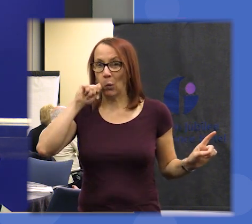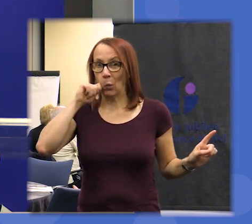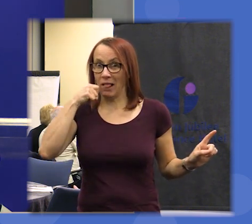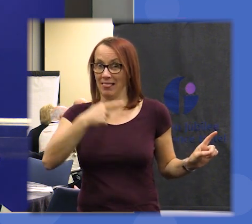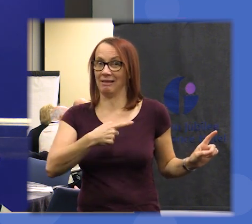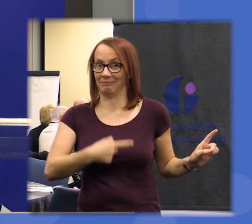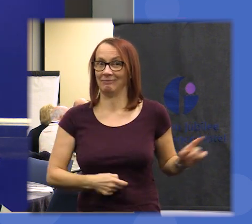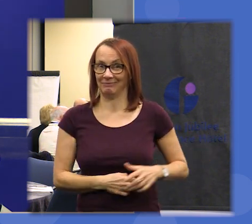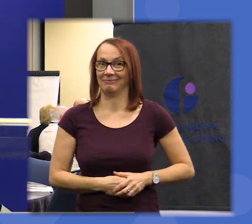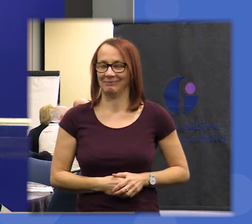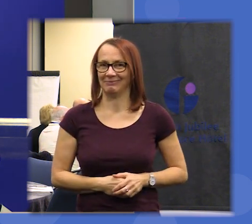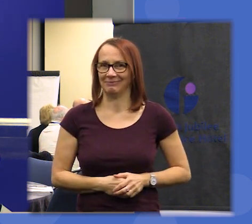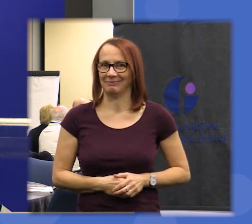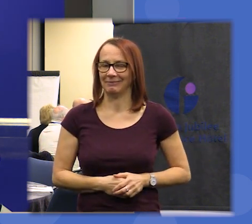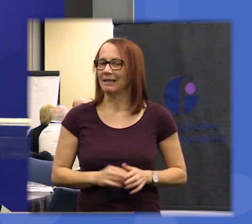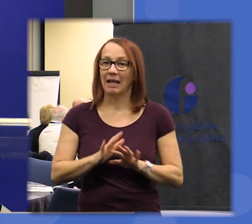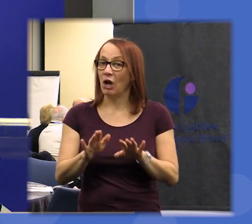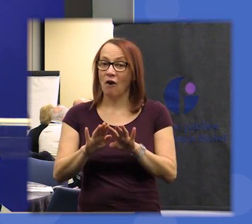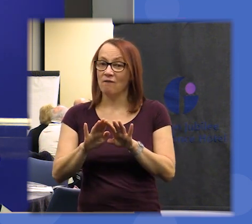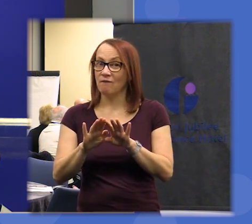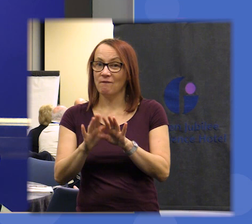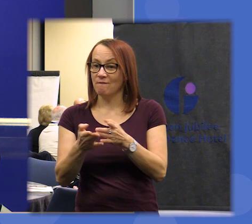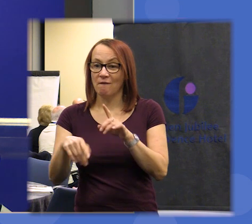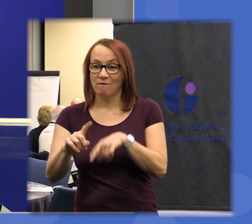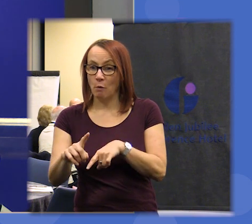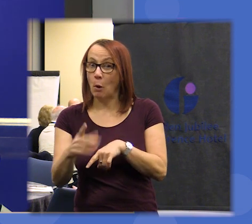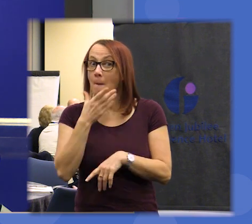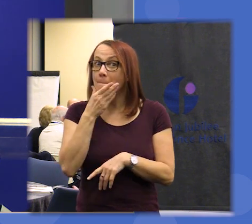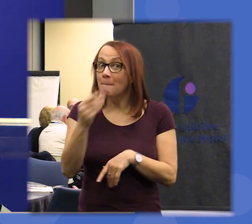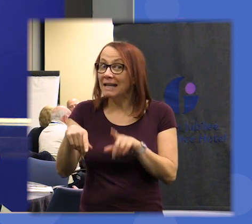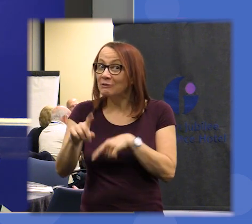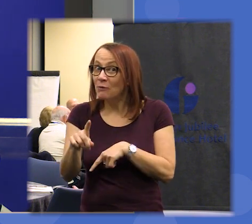maybe not in football and maybe not in man's football you never know